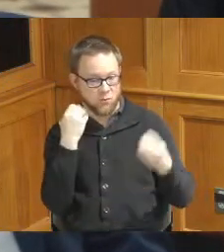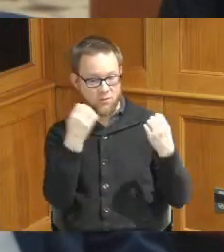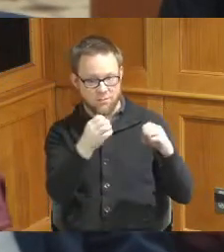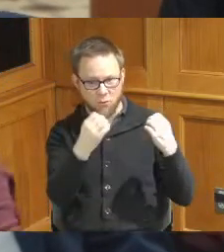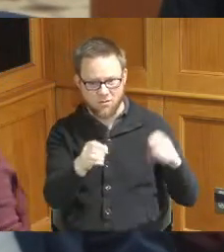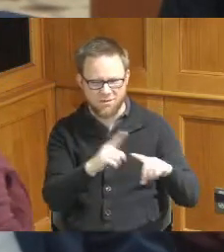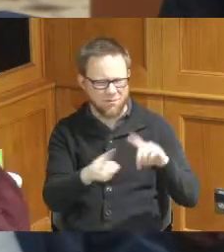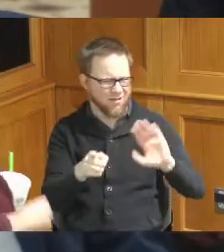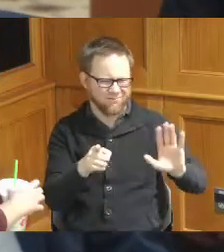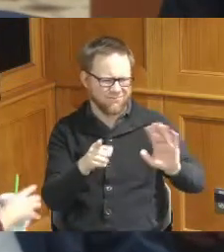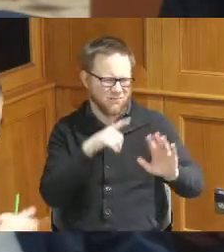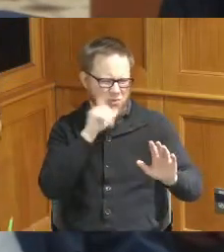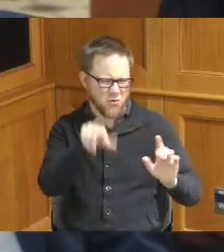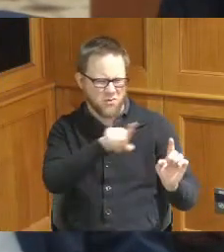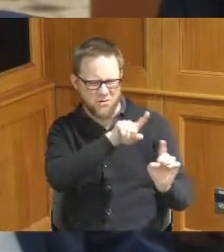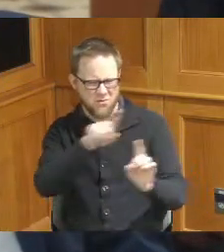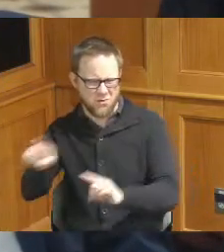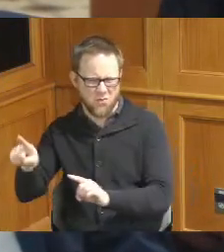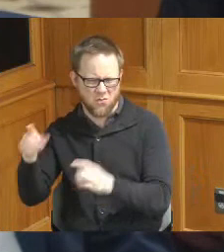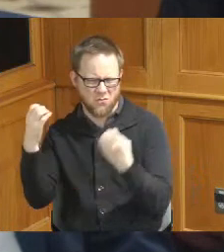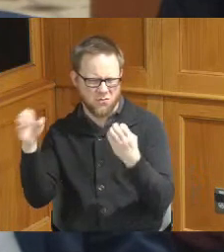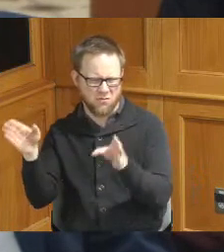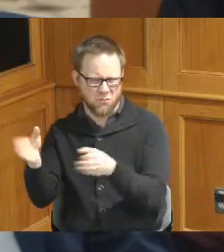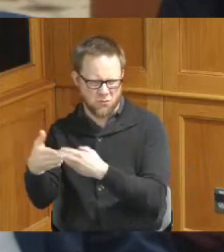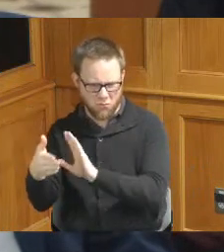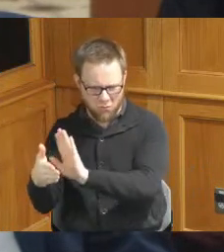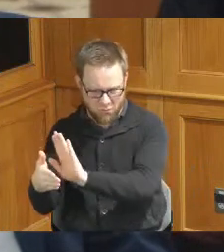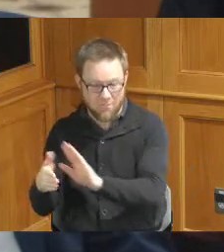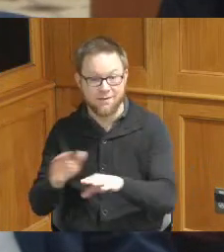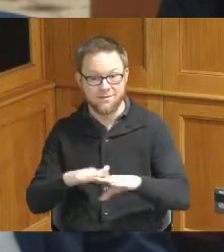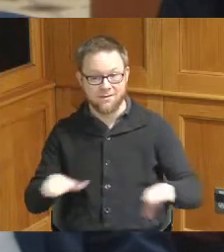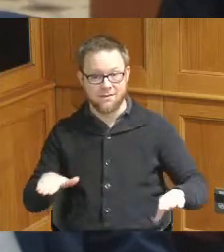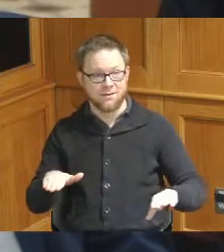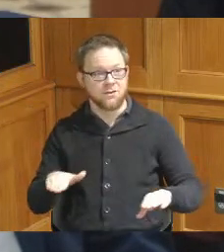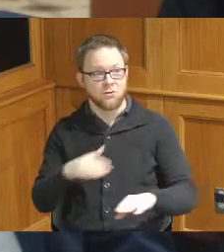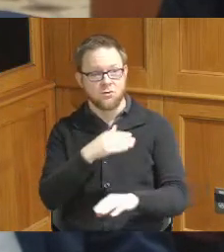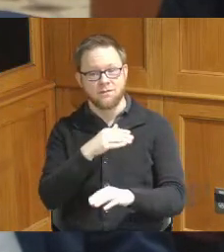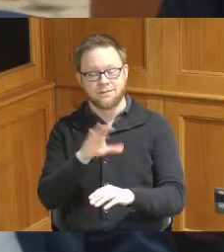to the emergency department we know Cincinnati Children's has one of the largest inpatient units